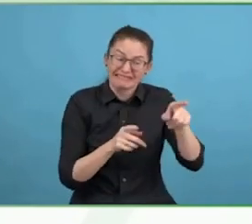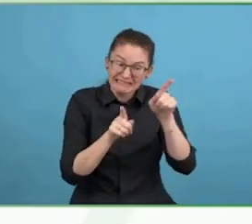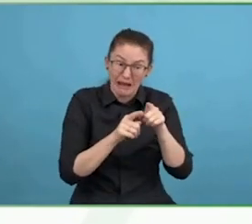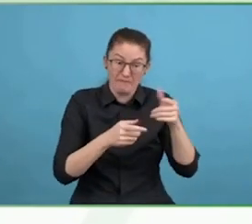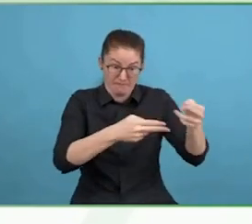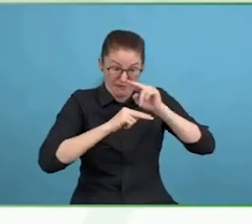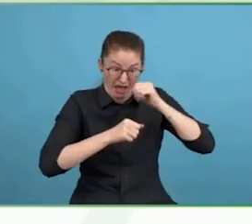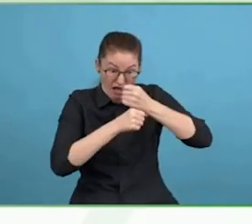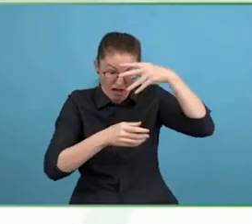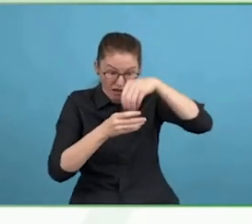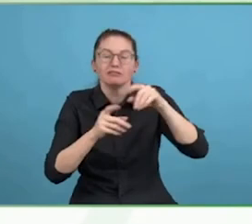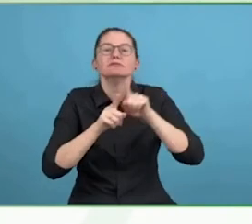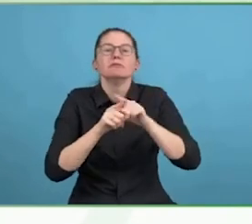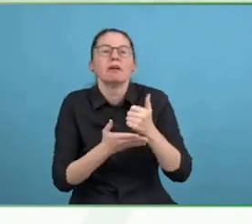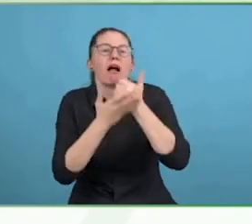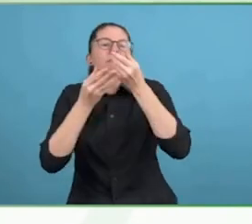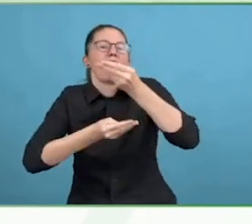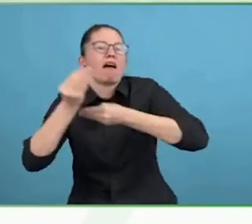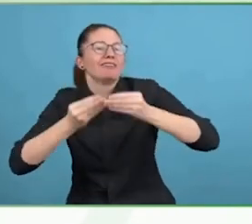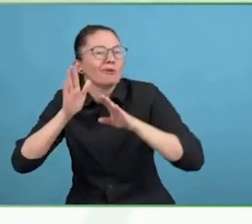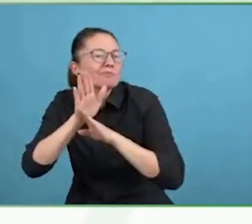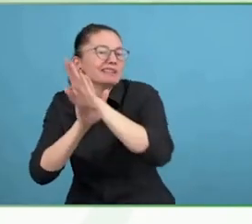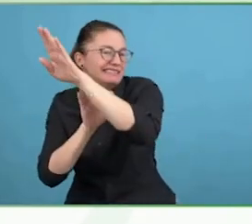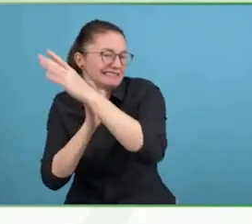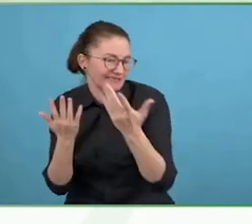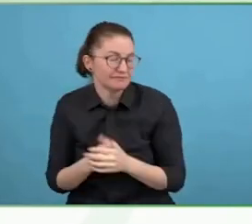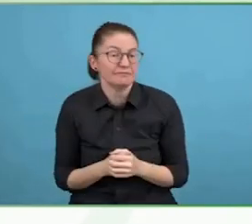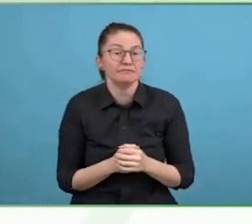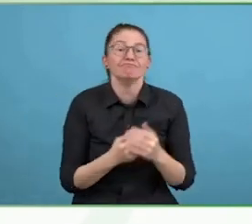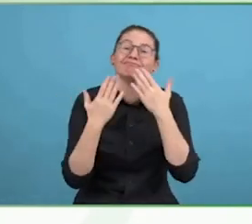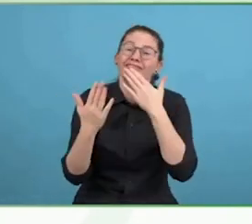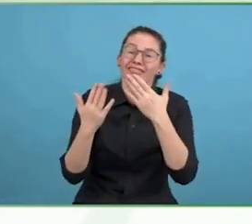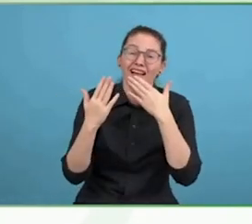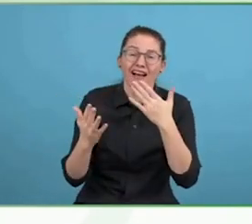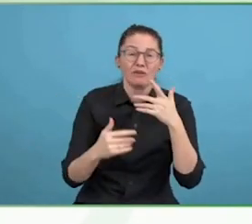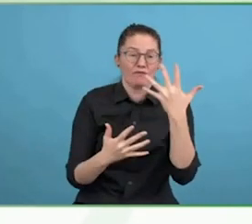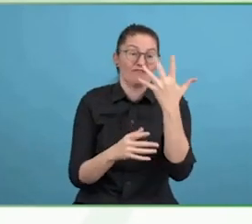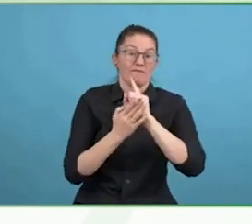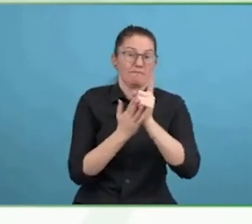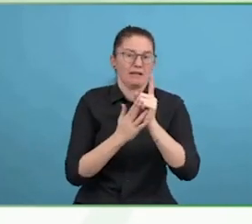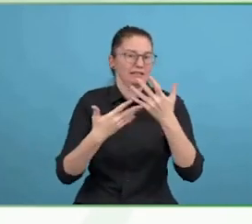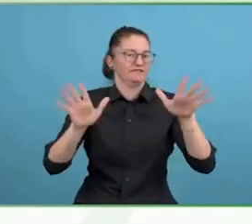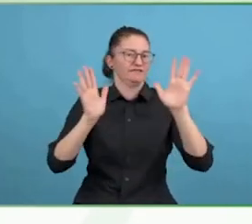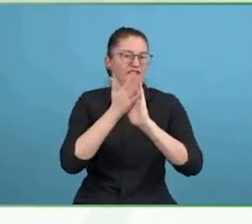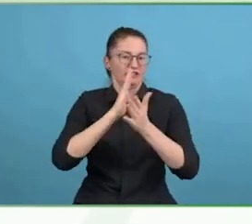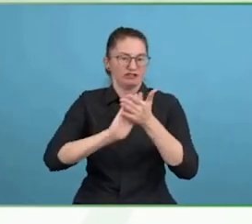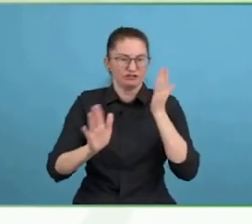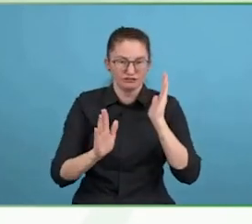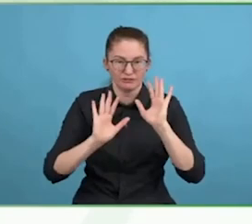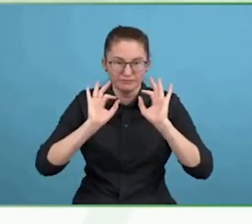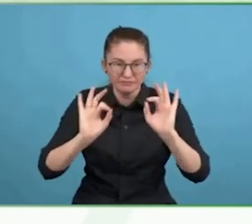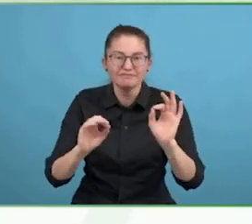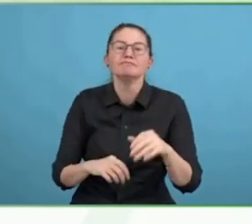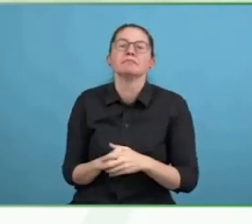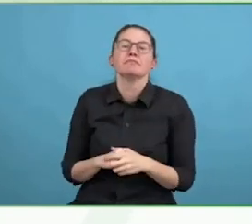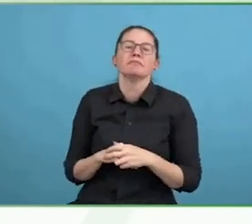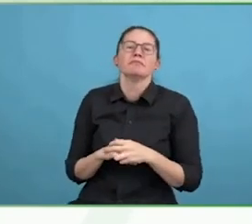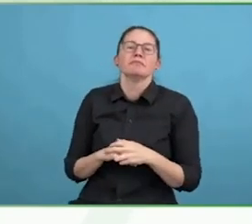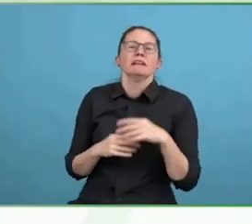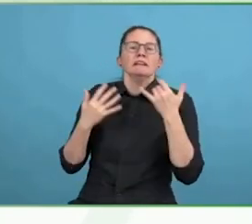When COVID began, people got in touch and asked me to talk because they had to be more resilient.